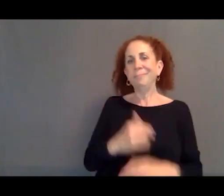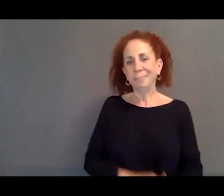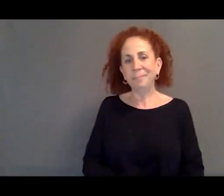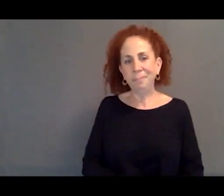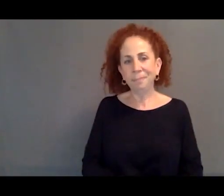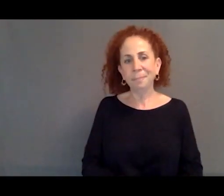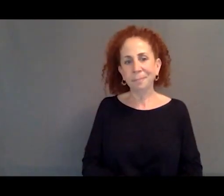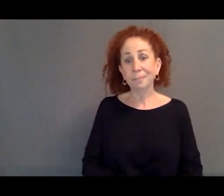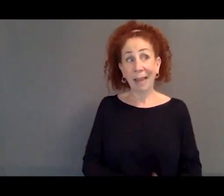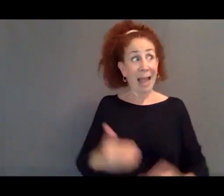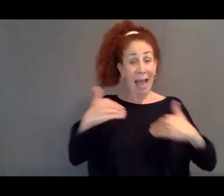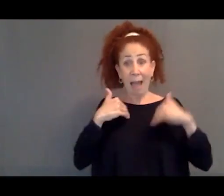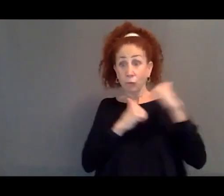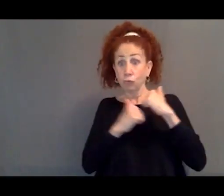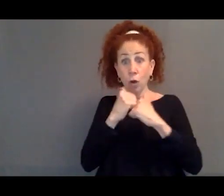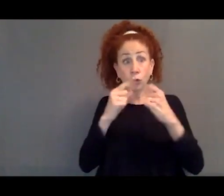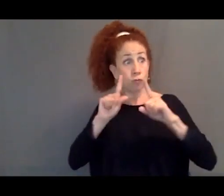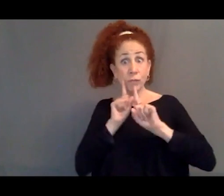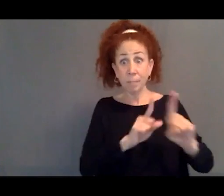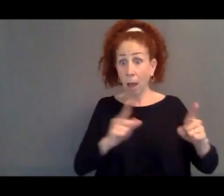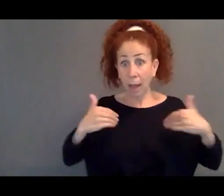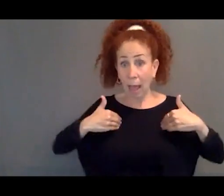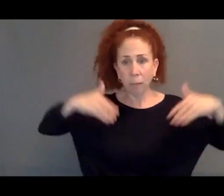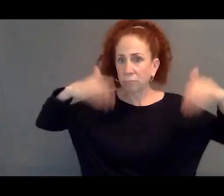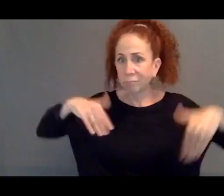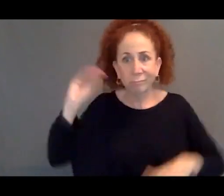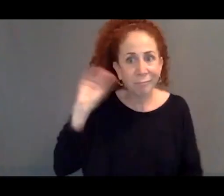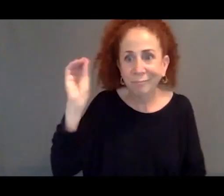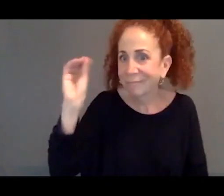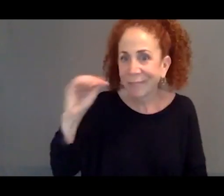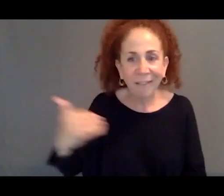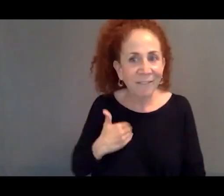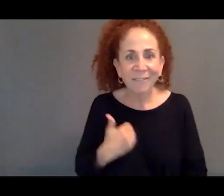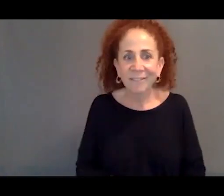And we don't have a framework for it, and we don't have a framework for receiving them.